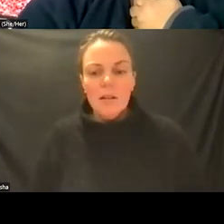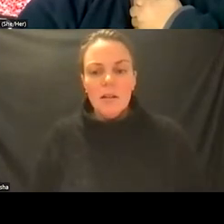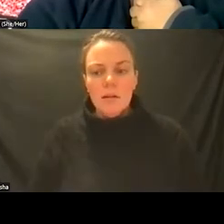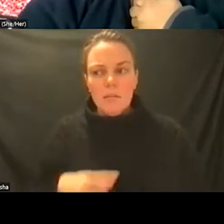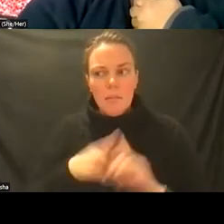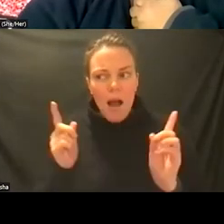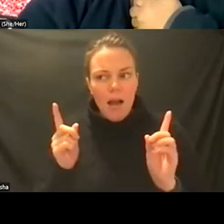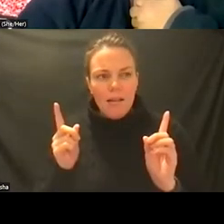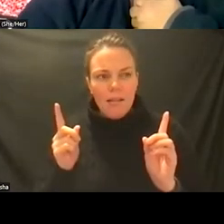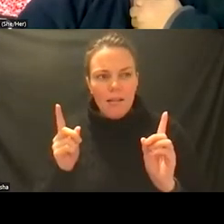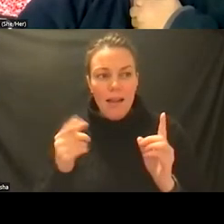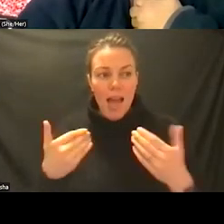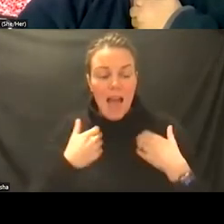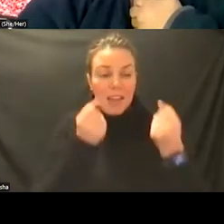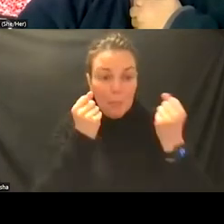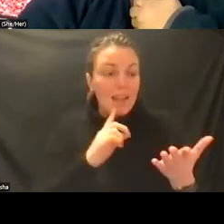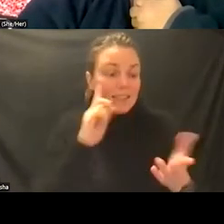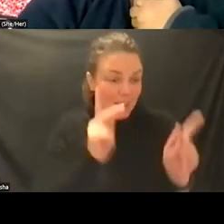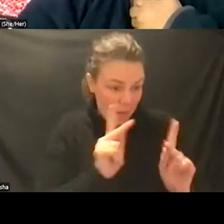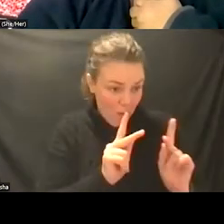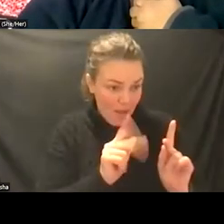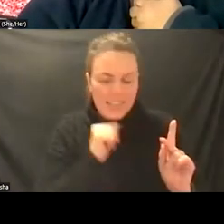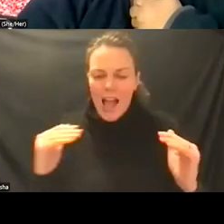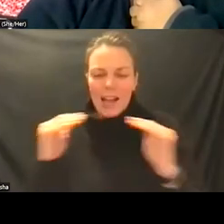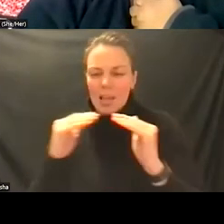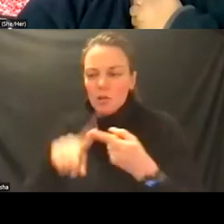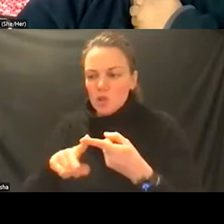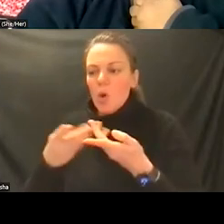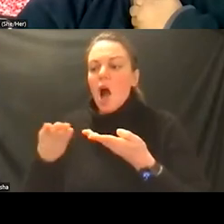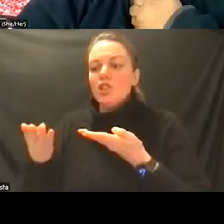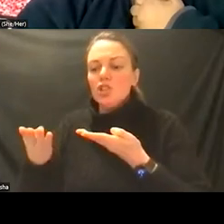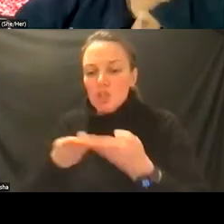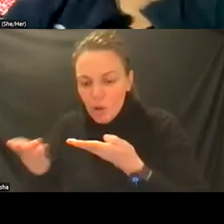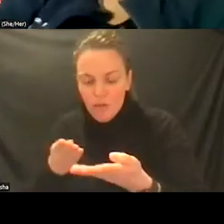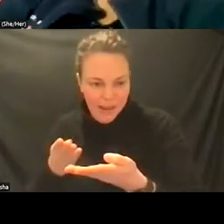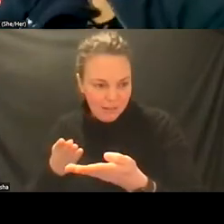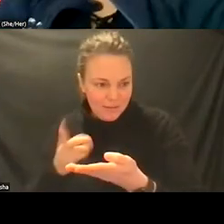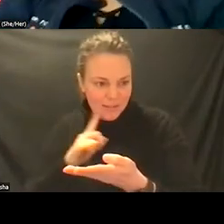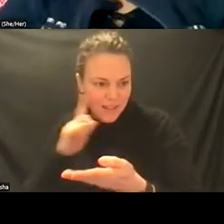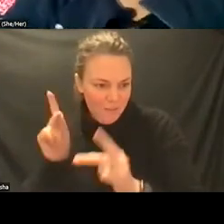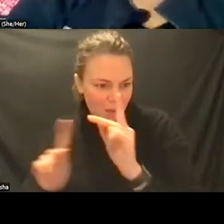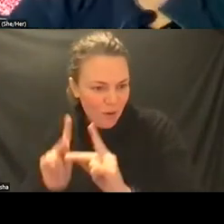thing as having a service that was dedicated to you know really being available to people with